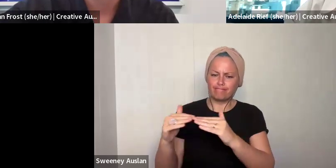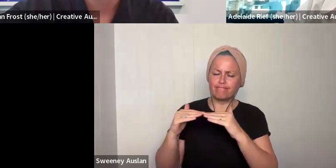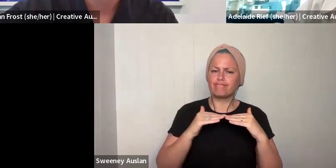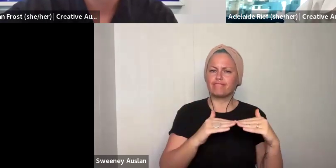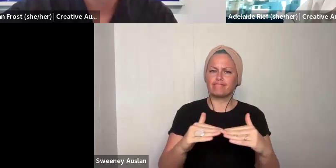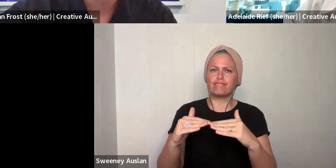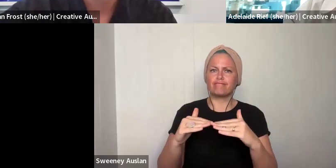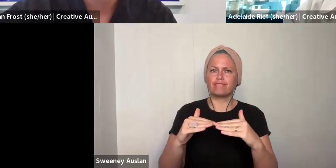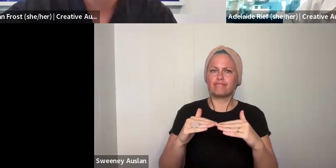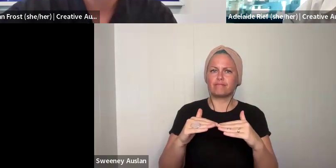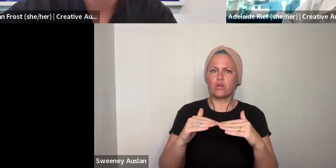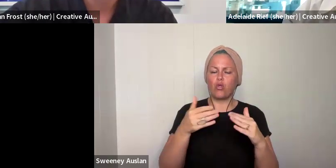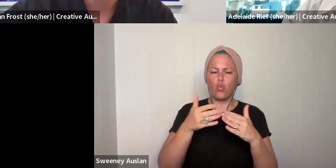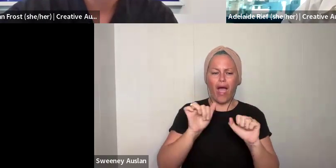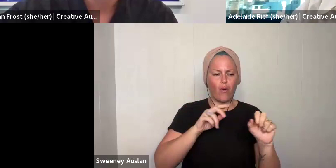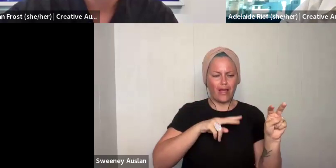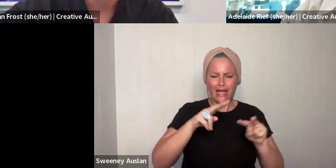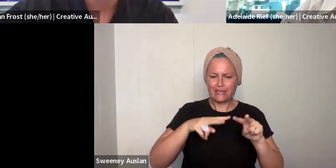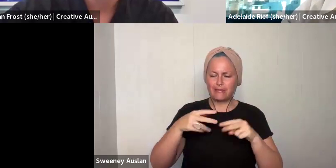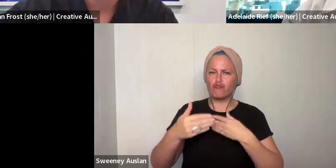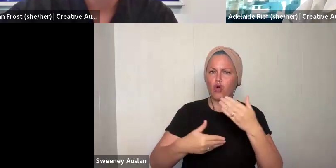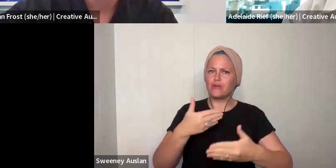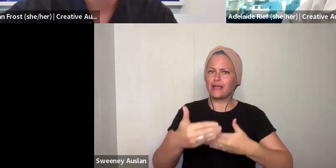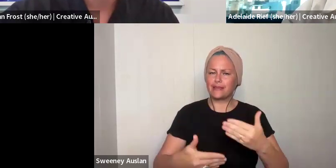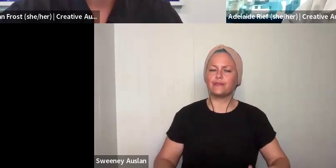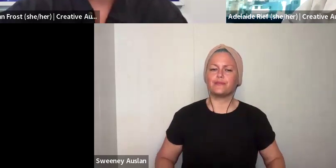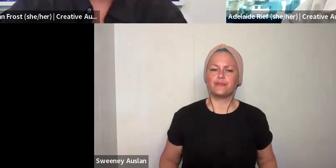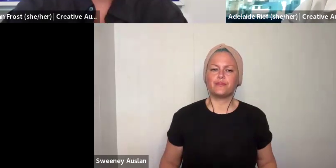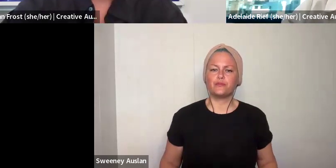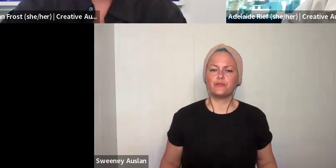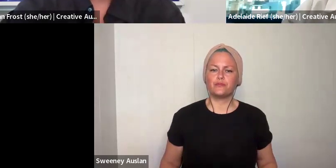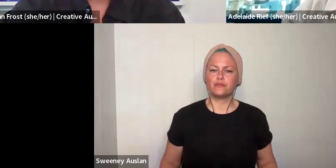question here about how we ensure fairness and equity through our assessment. process.